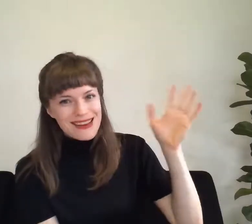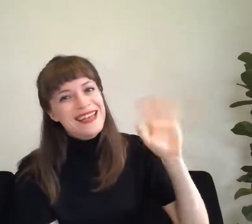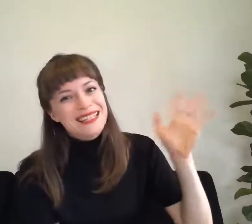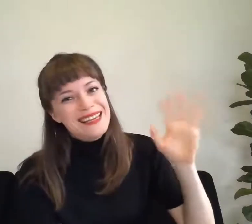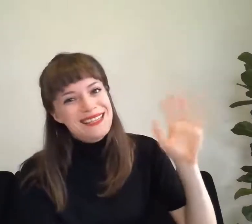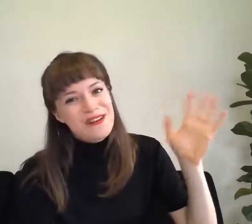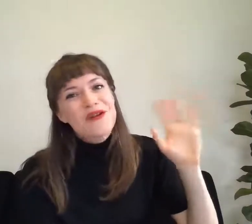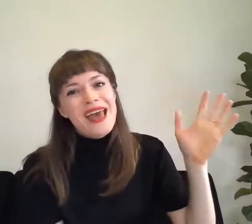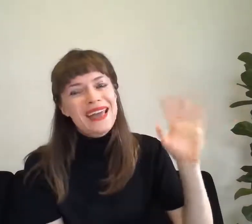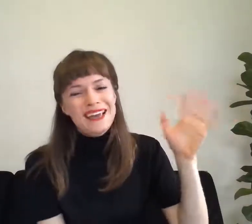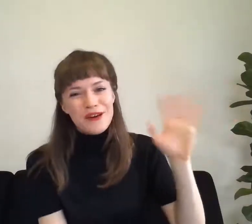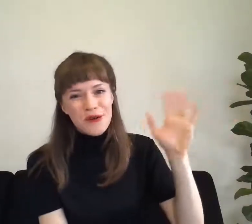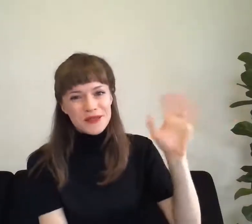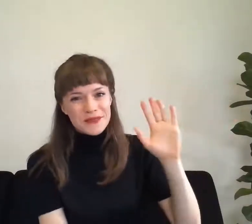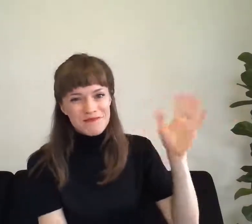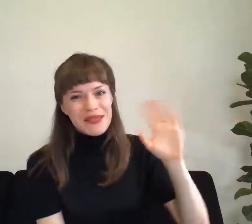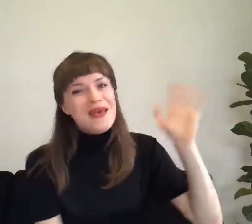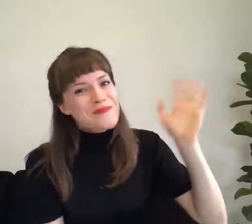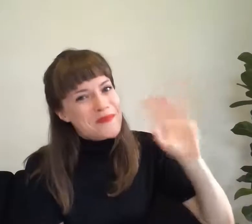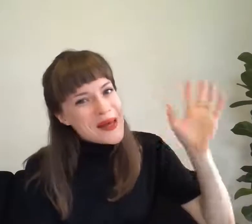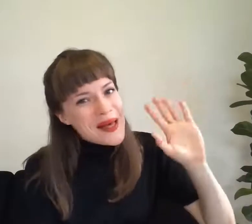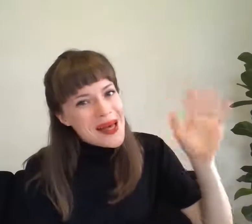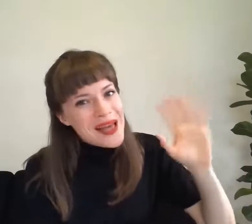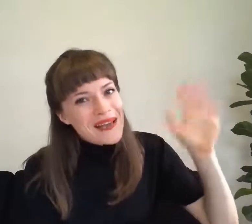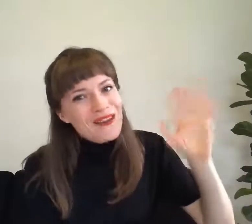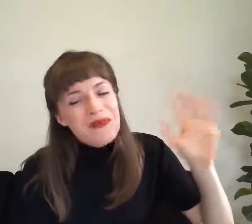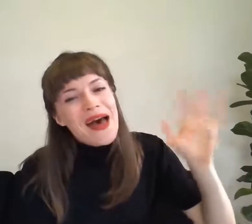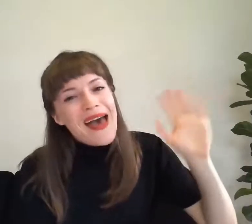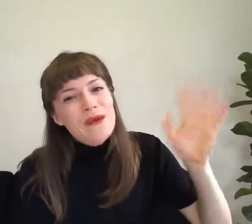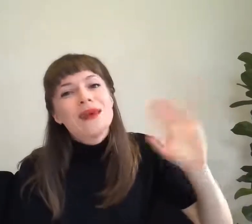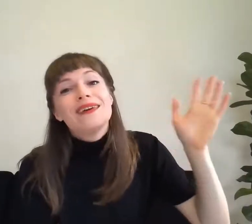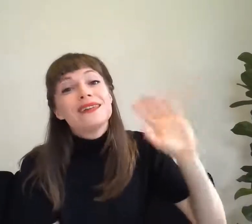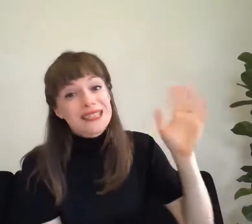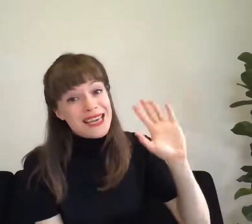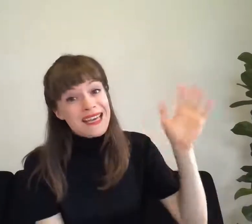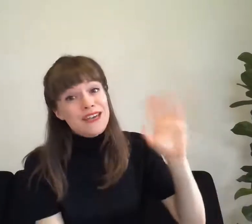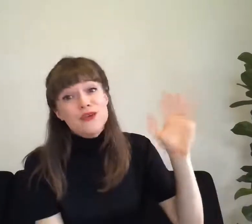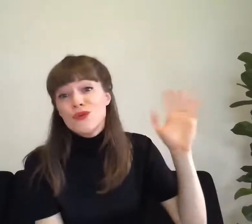Excellent. Okay here goes Bye. Goodbye we'll